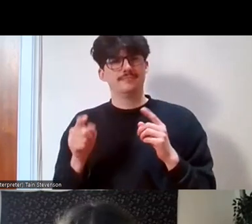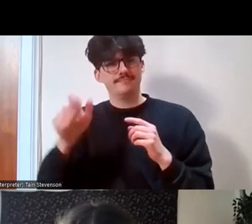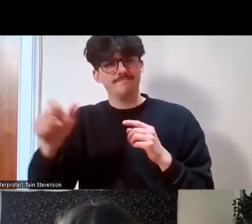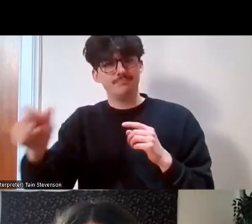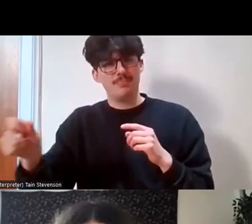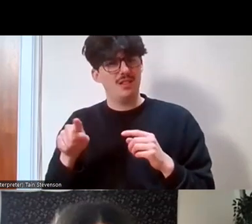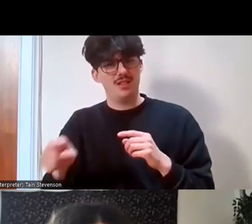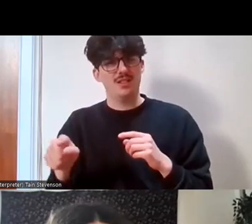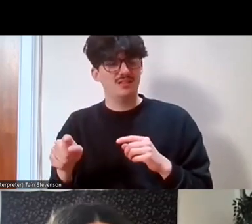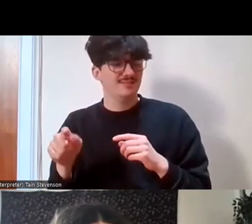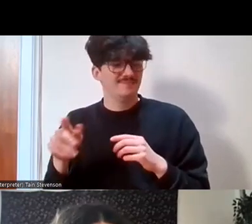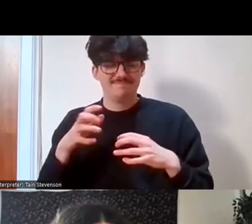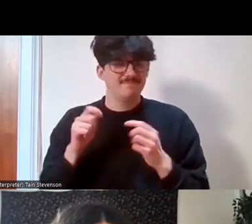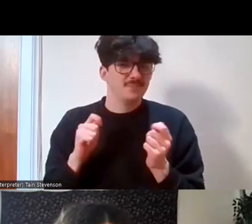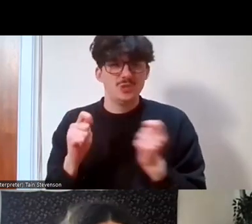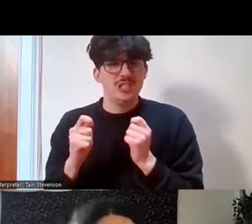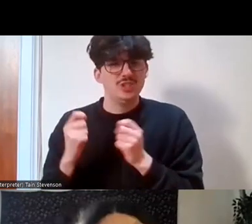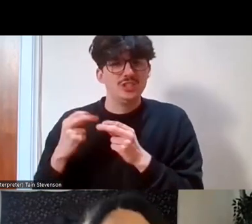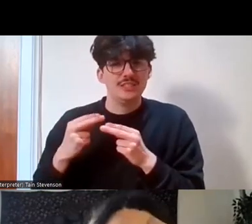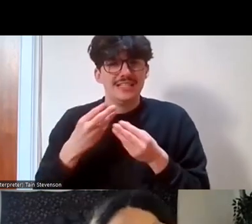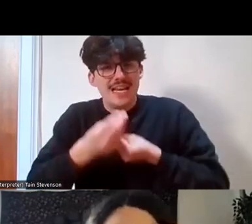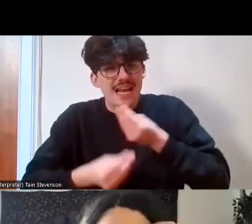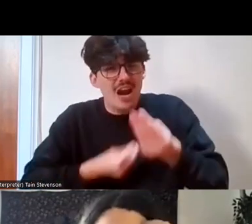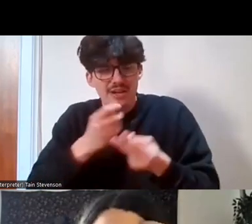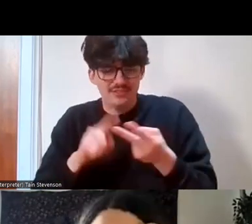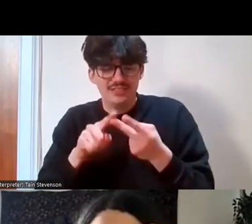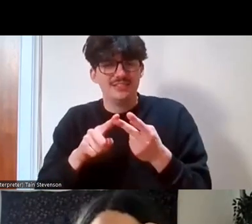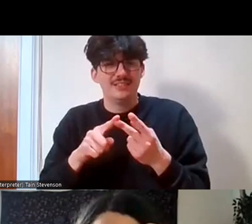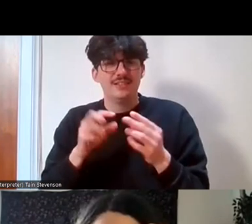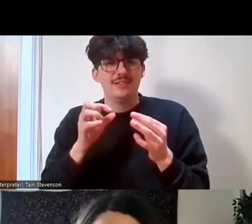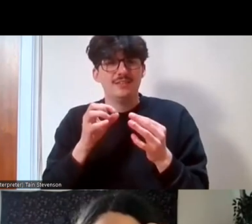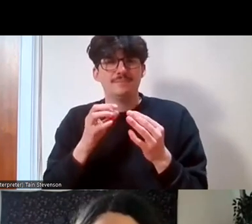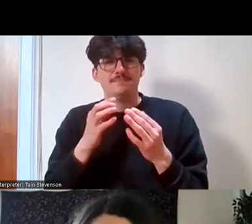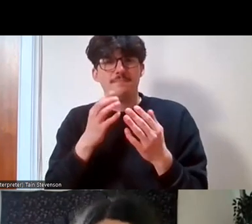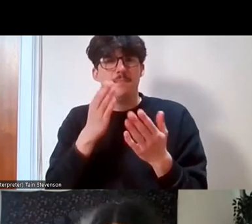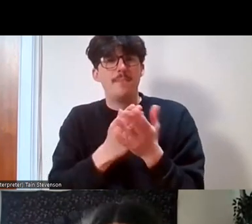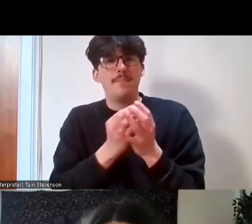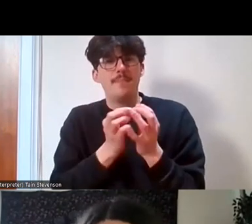profiteering from biased history and moving the goal posts, I'm sure a number of those things